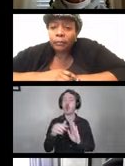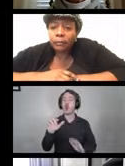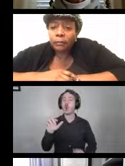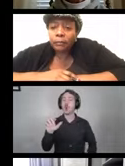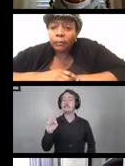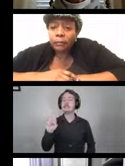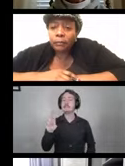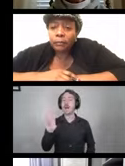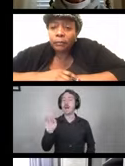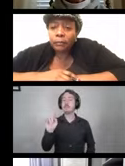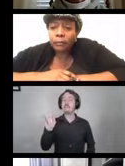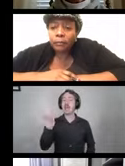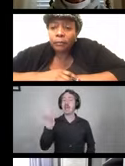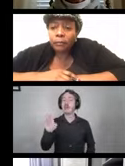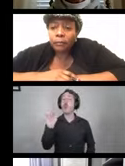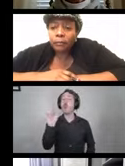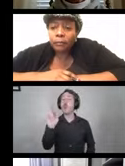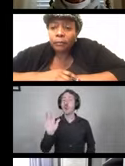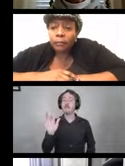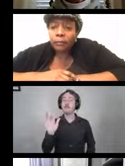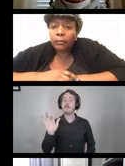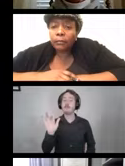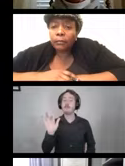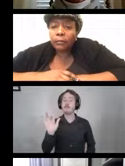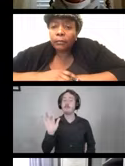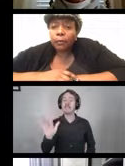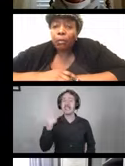or click this link for a few view of the captions.